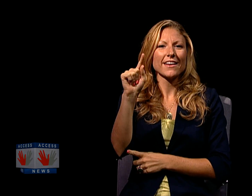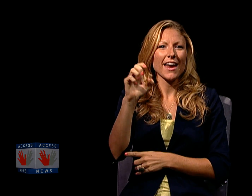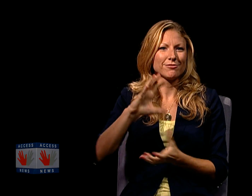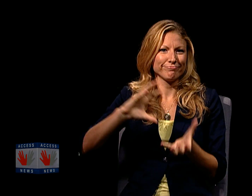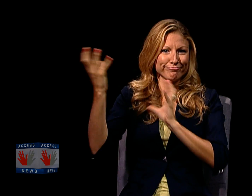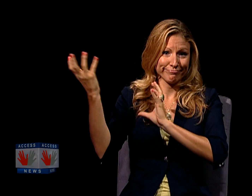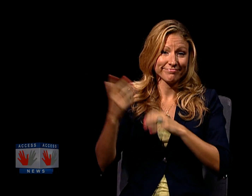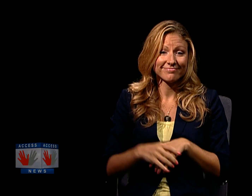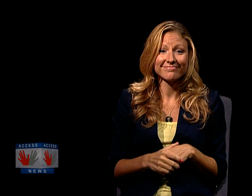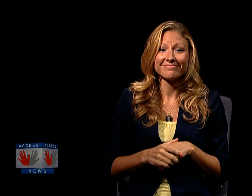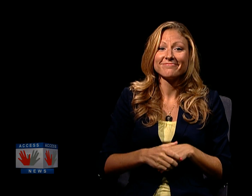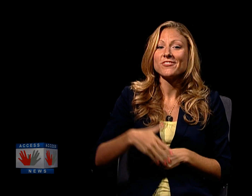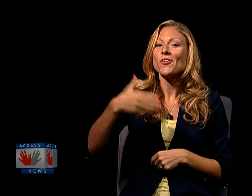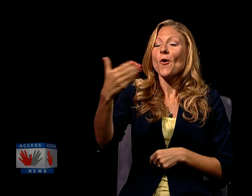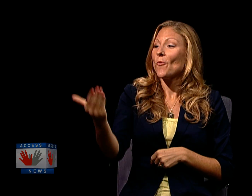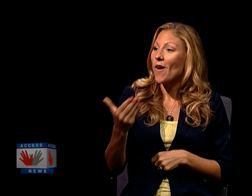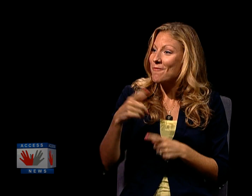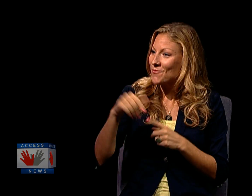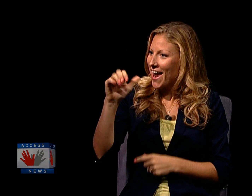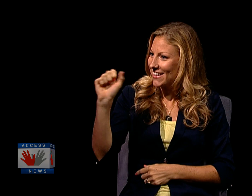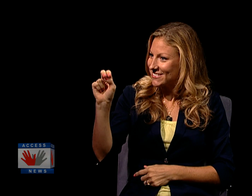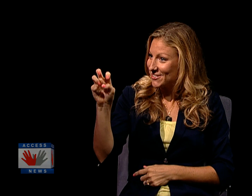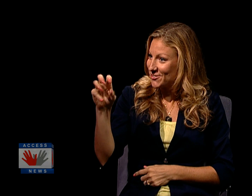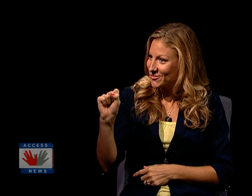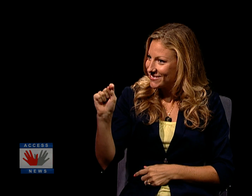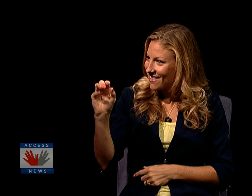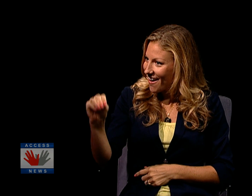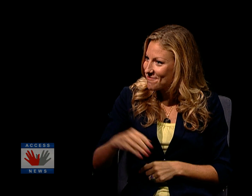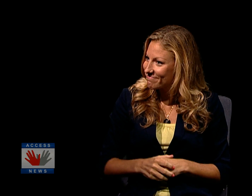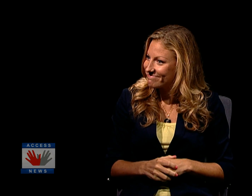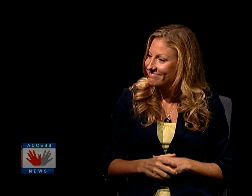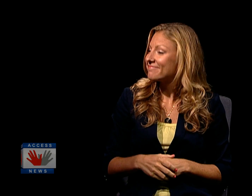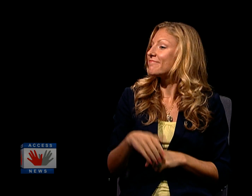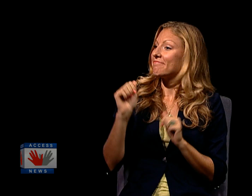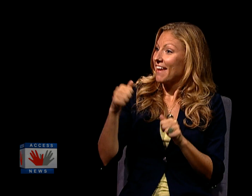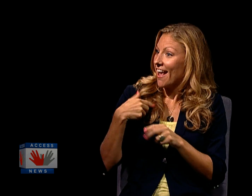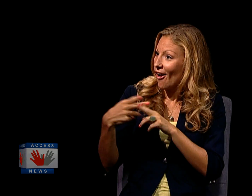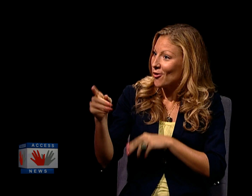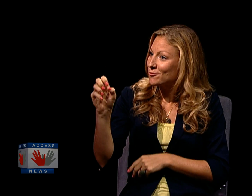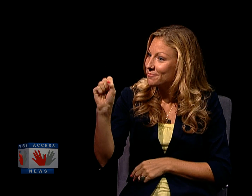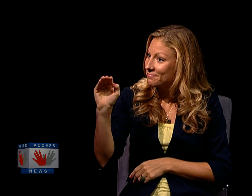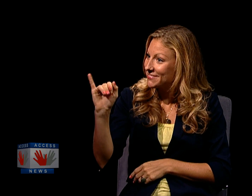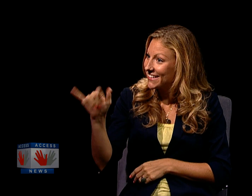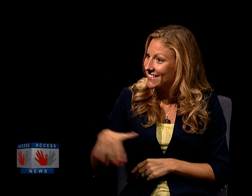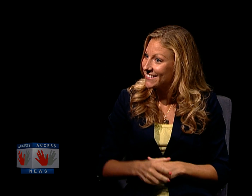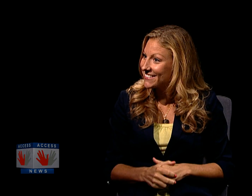OF THE WATERGATE SCANDAL. WELCOME TO ACCESS NEWS, TOM. CAN I CALL YOU SMITTY?